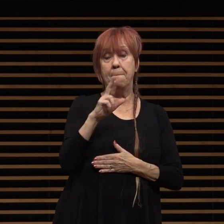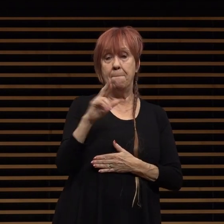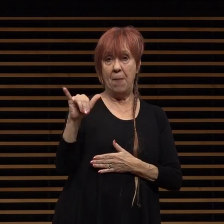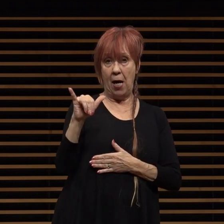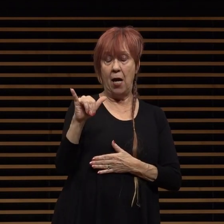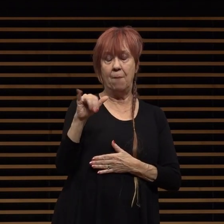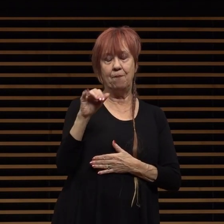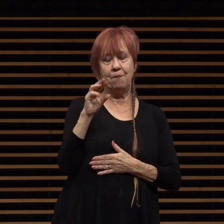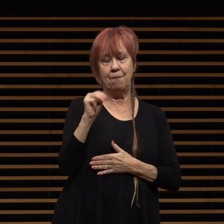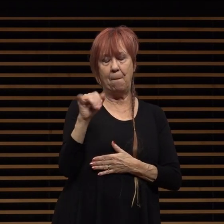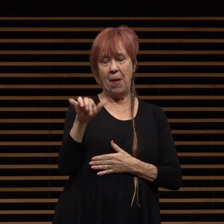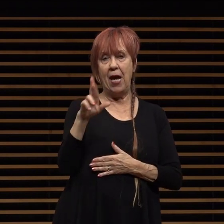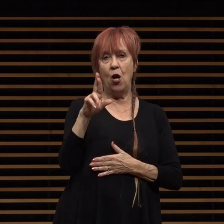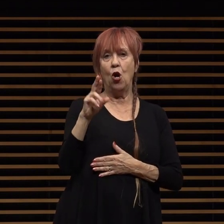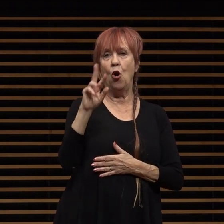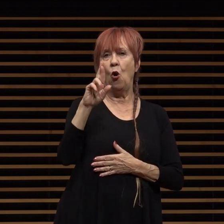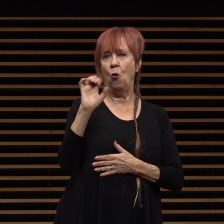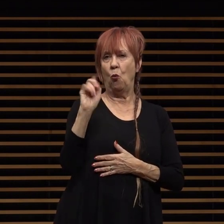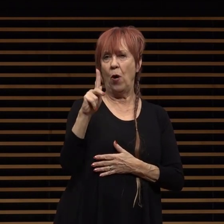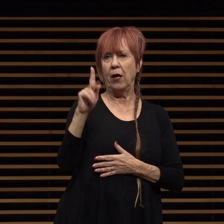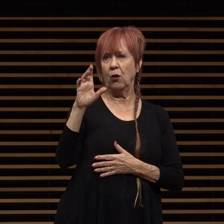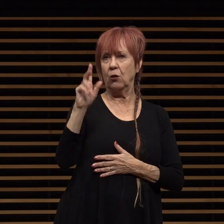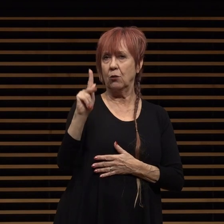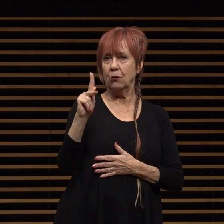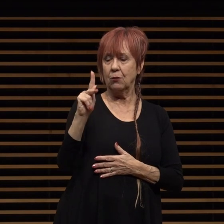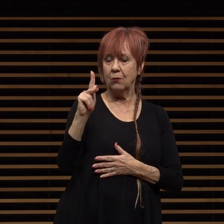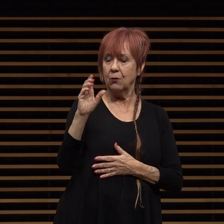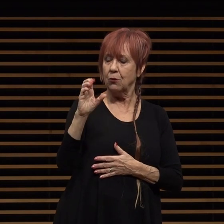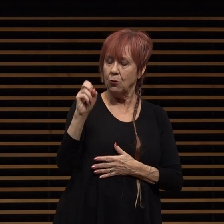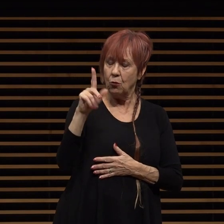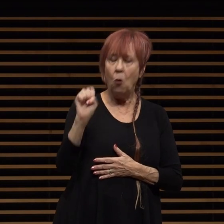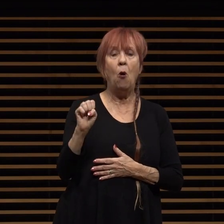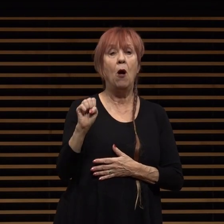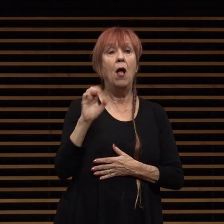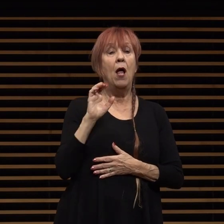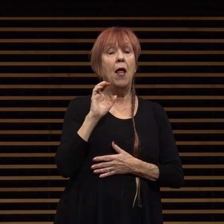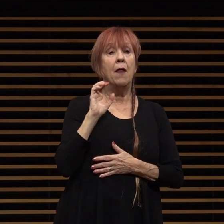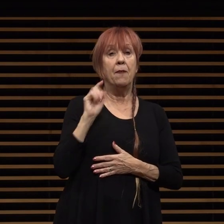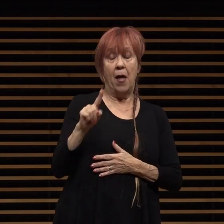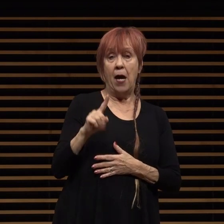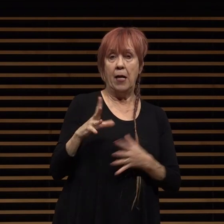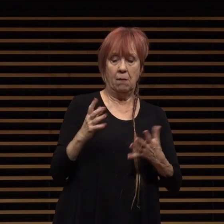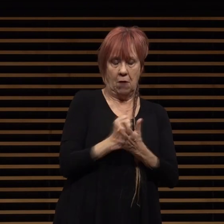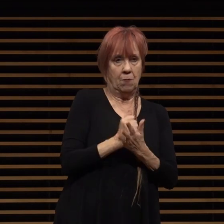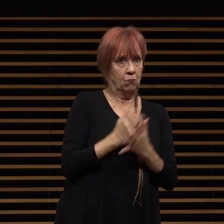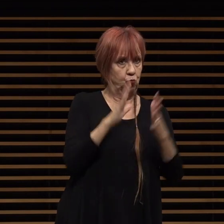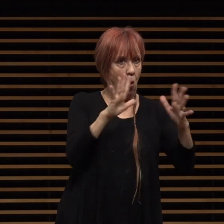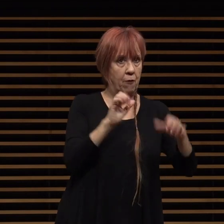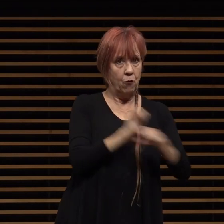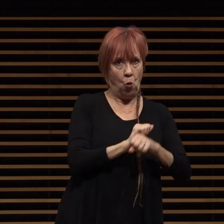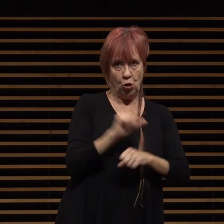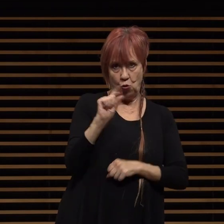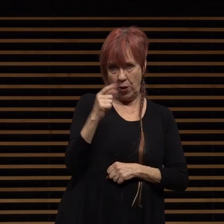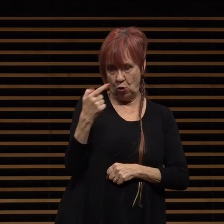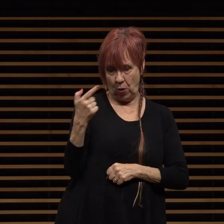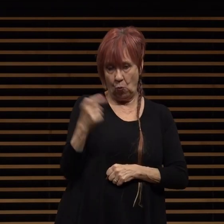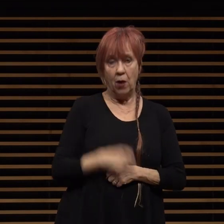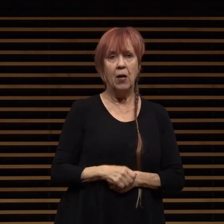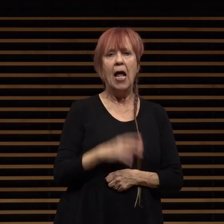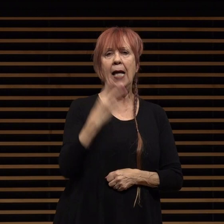advisor the task force has accomplished significant work in 2021.